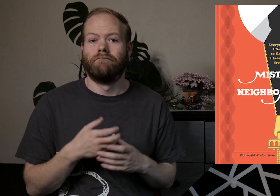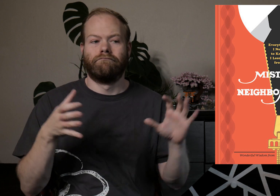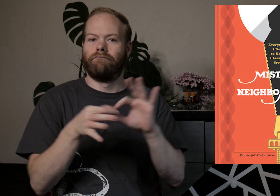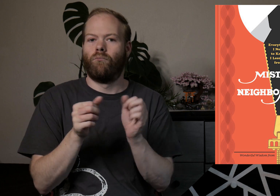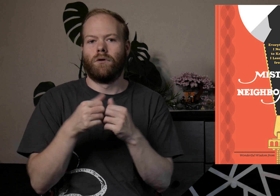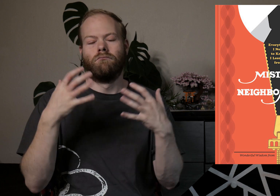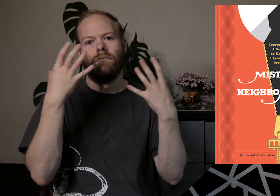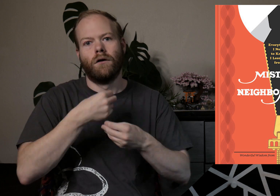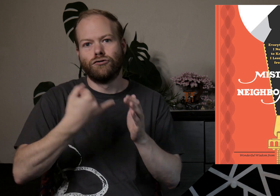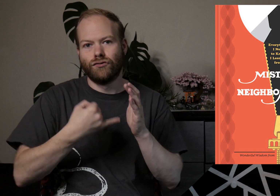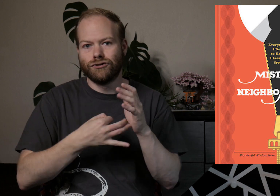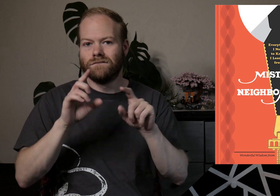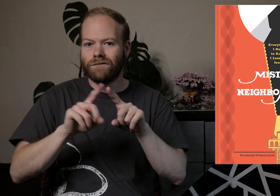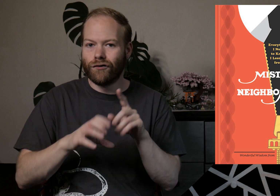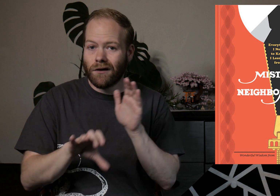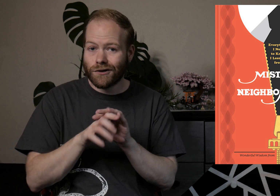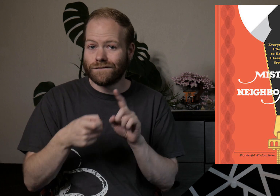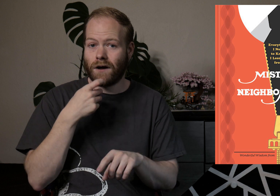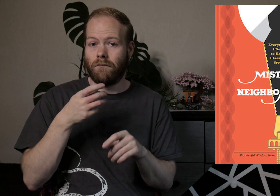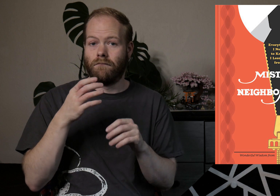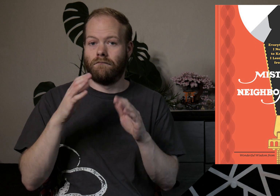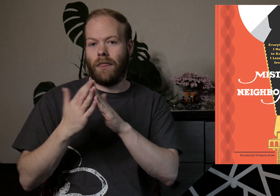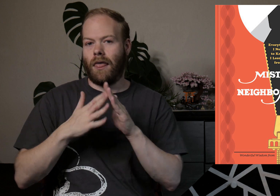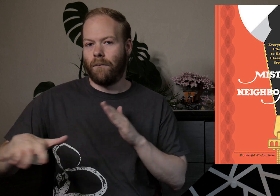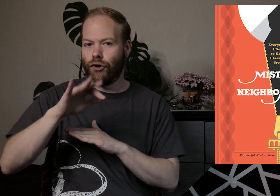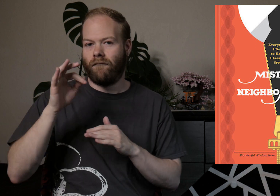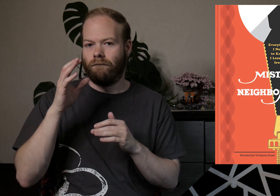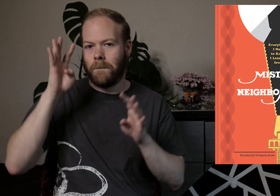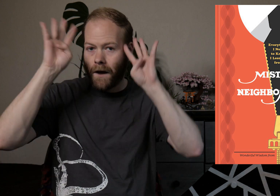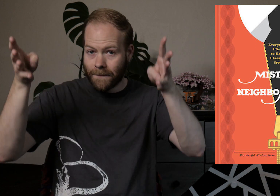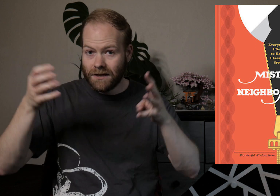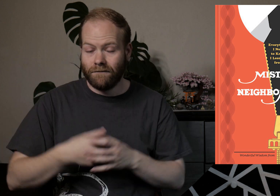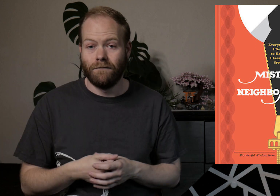pairing them with gorgeous illustrations of the various characters from the Neighborhood of Make-Believe,